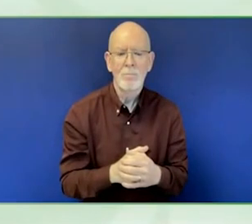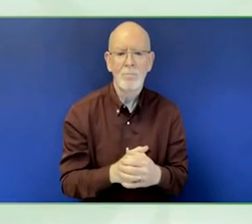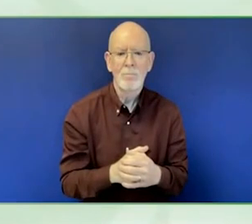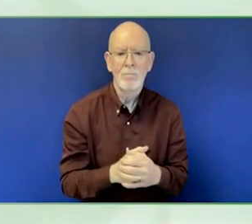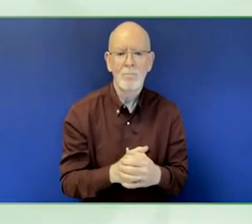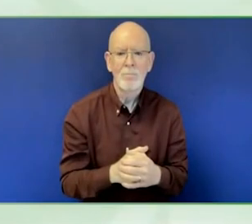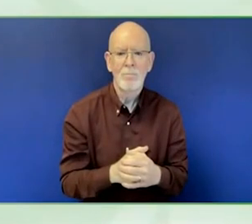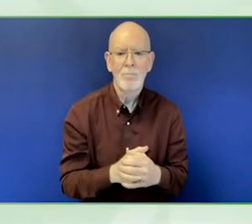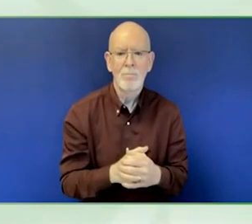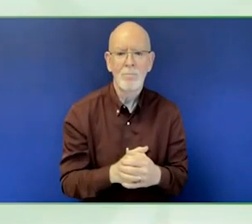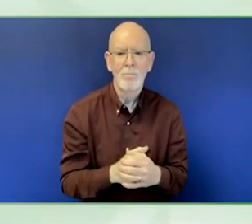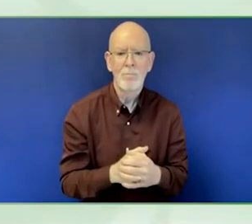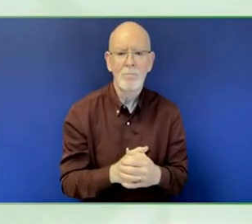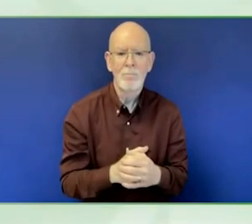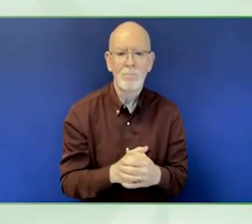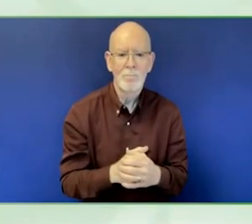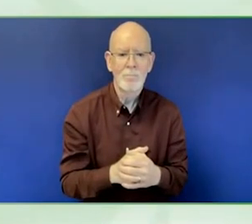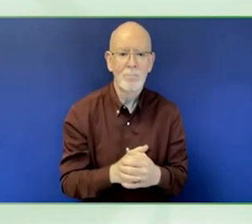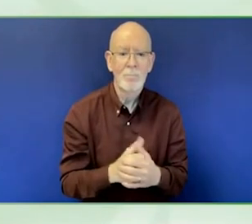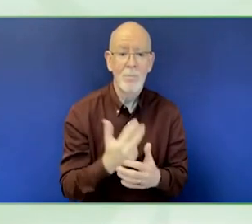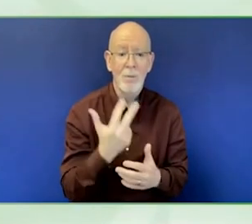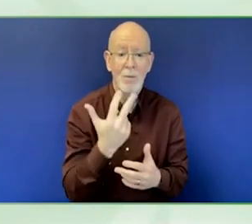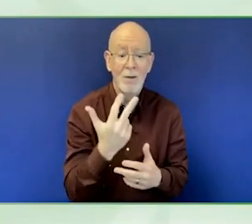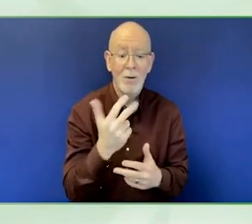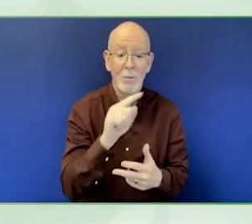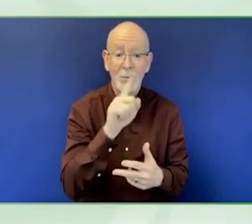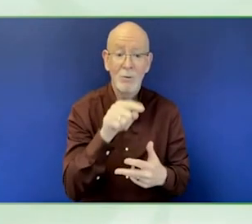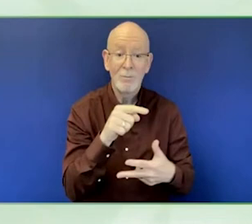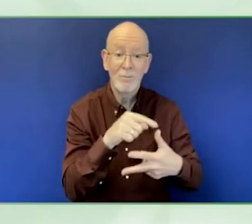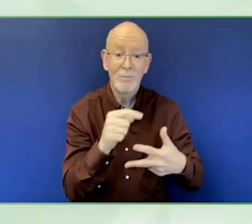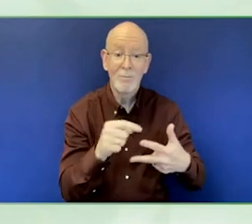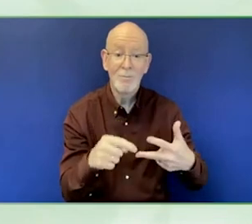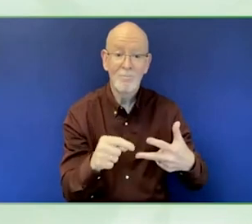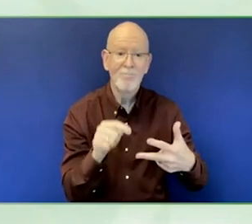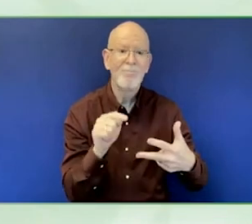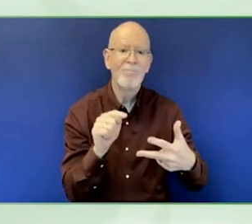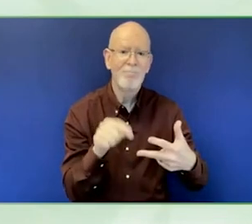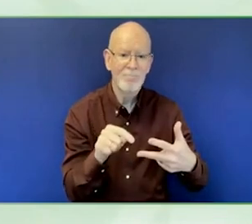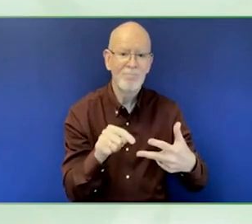we think about disability inclusion and funding agency. Thank you, Catherine.